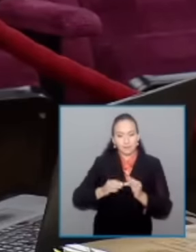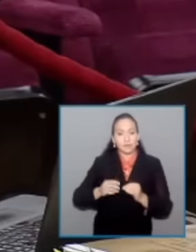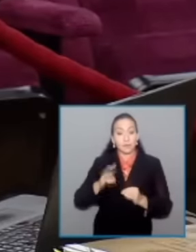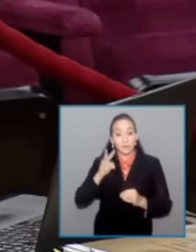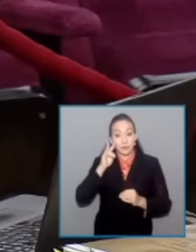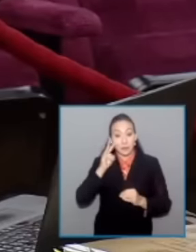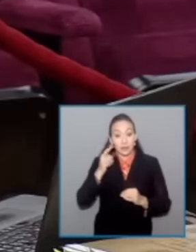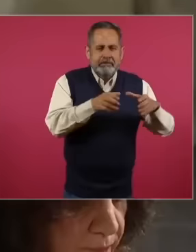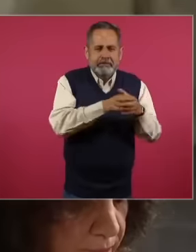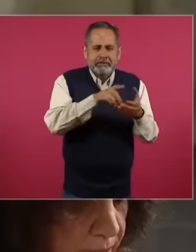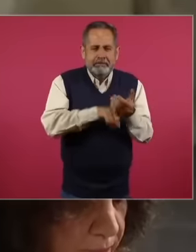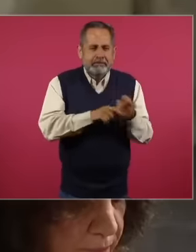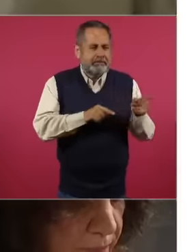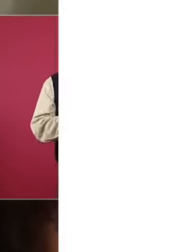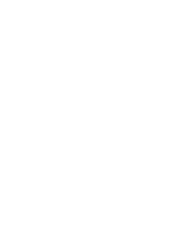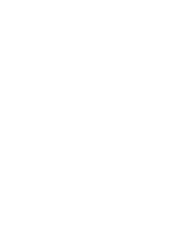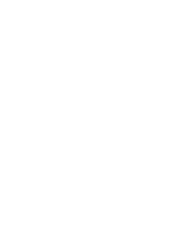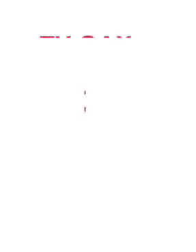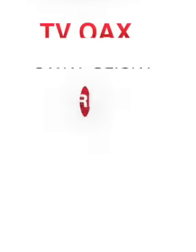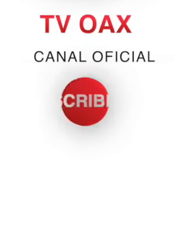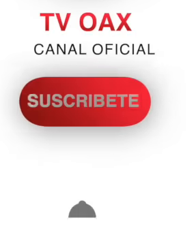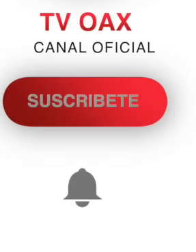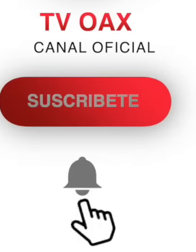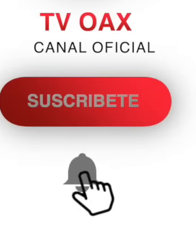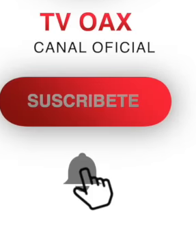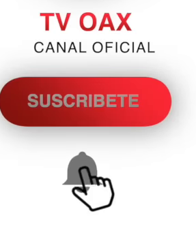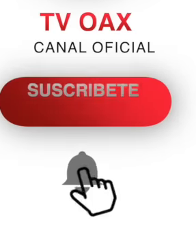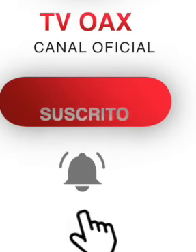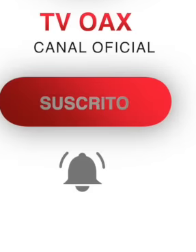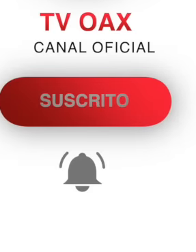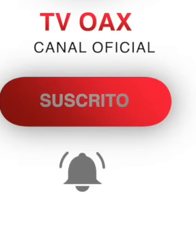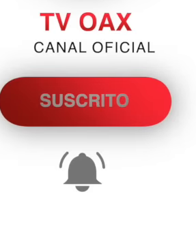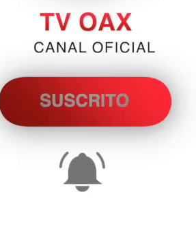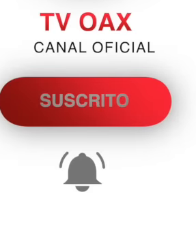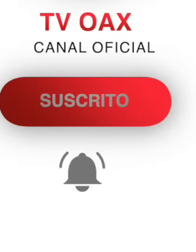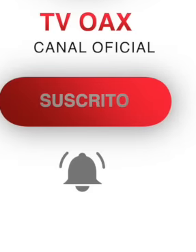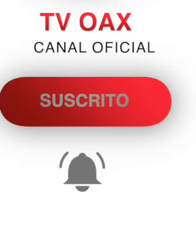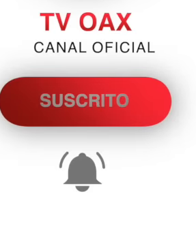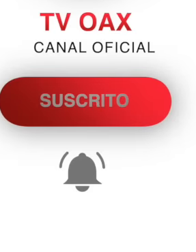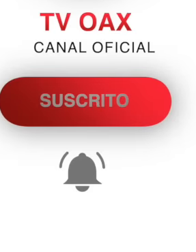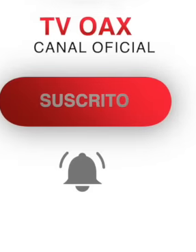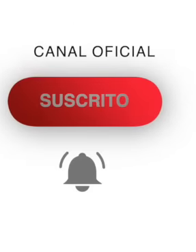that they are systematically opposing the judicial reform and that they are the same ones that are